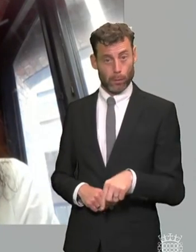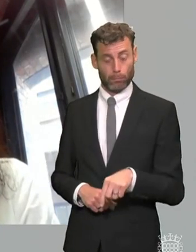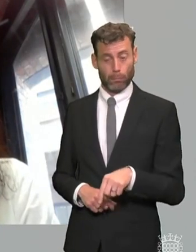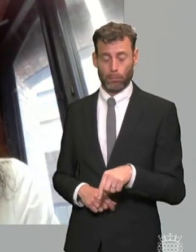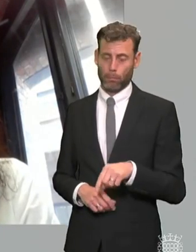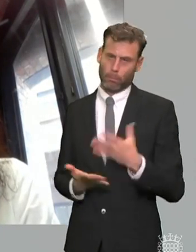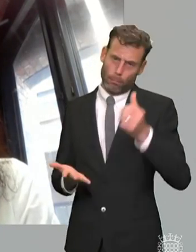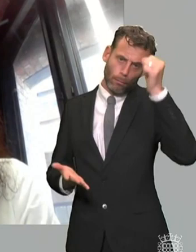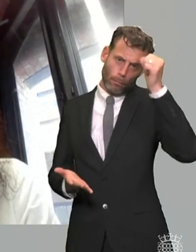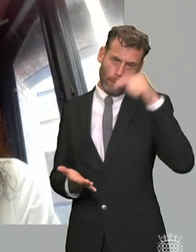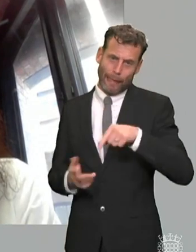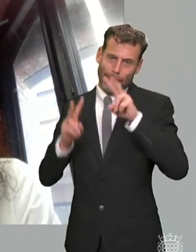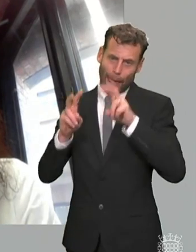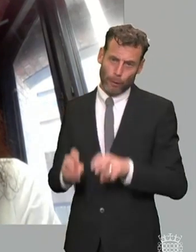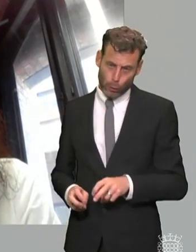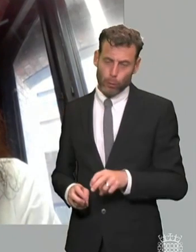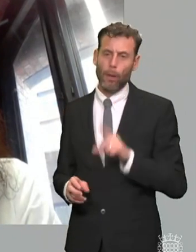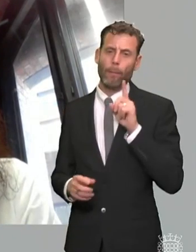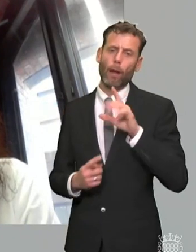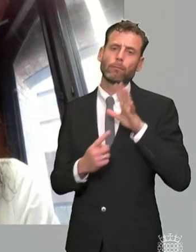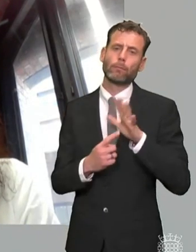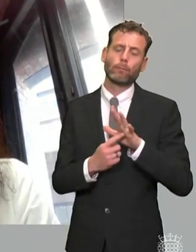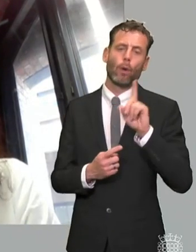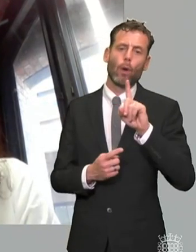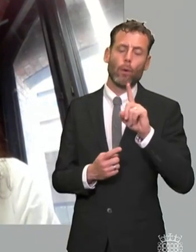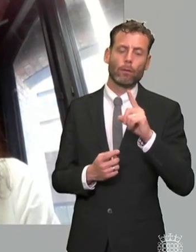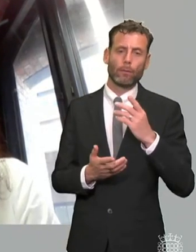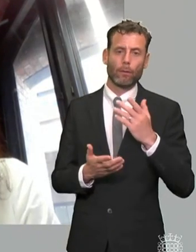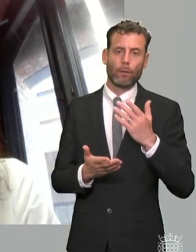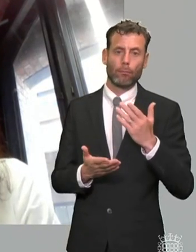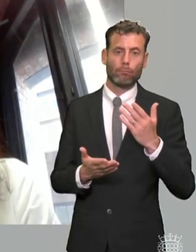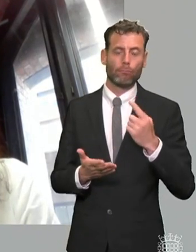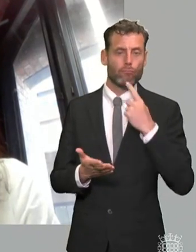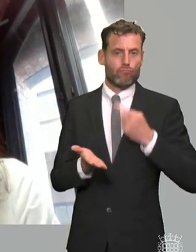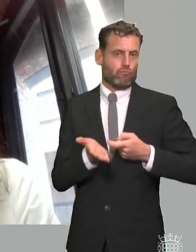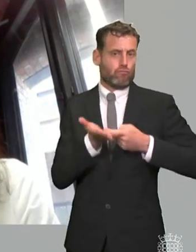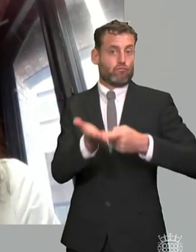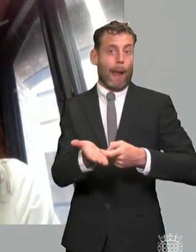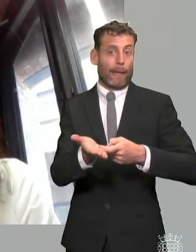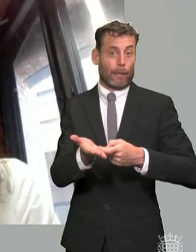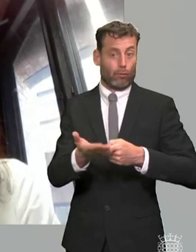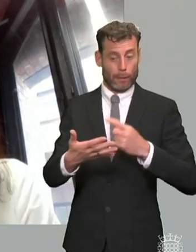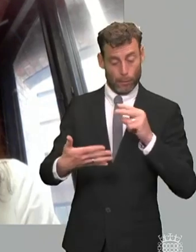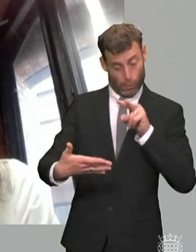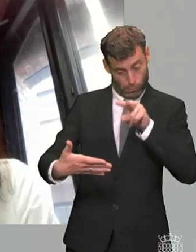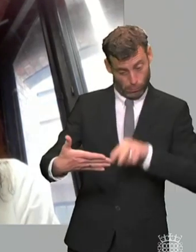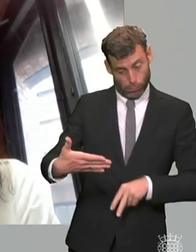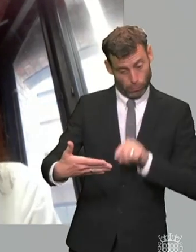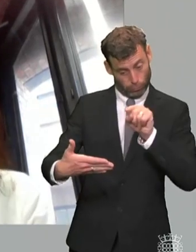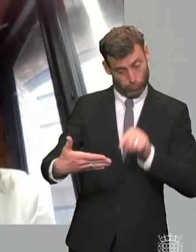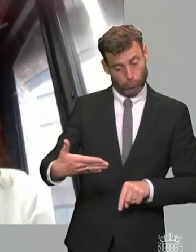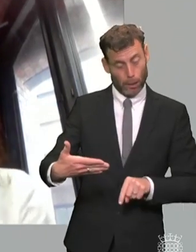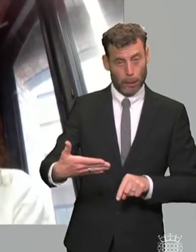suggestions and recommendations that um that have been set out um seem to do seem to go off